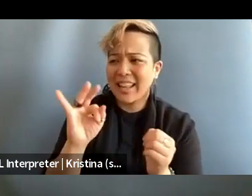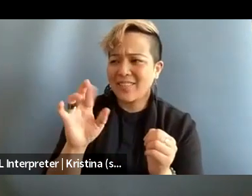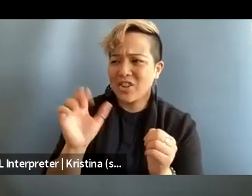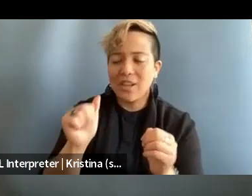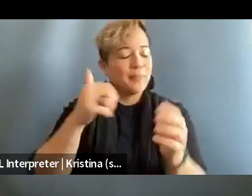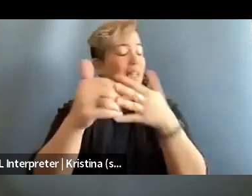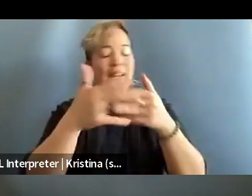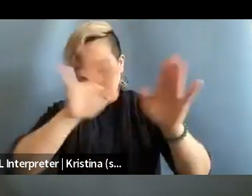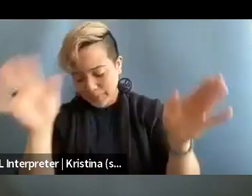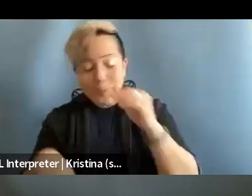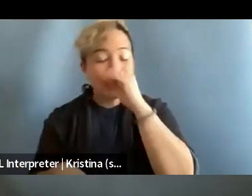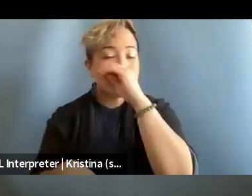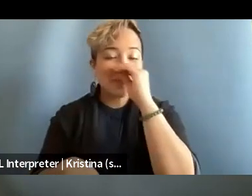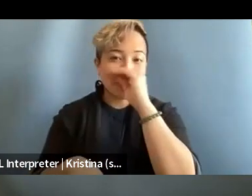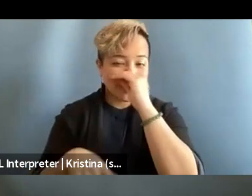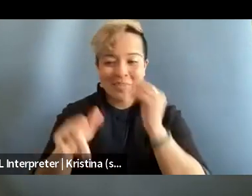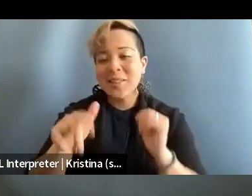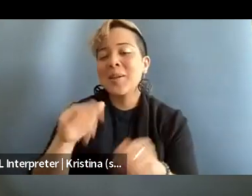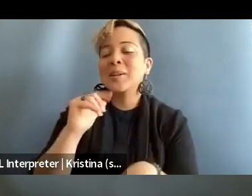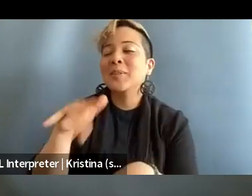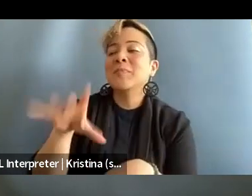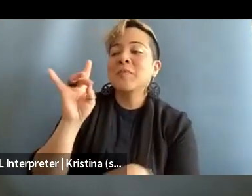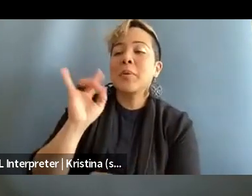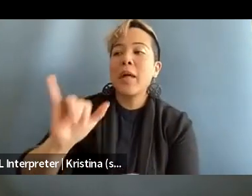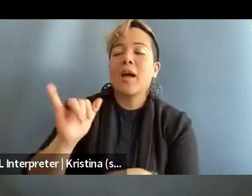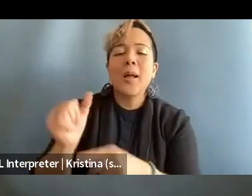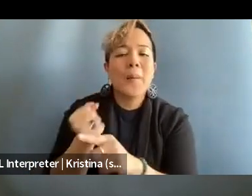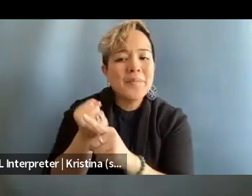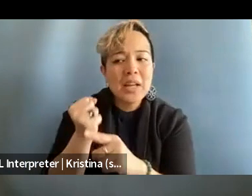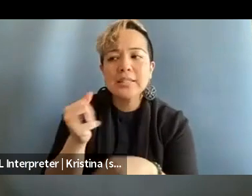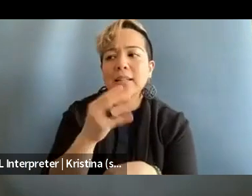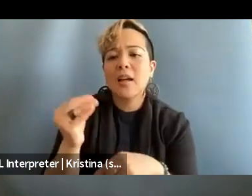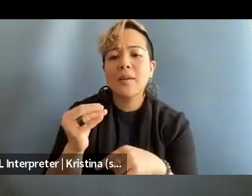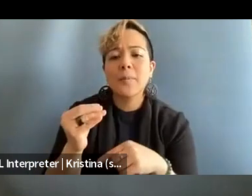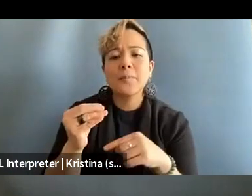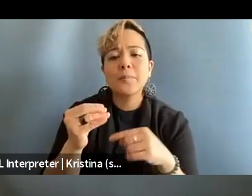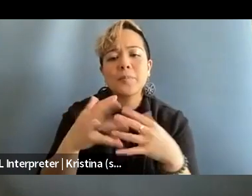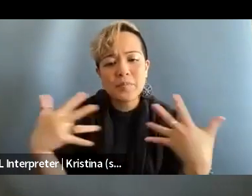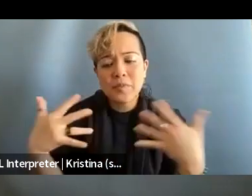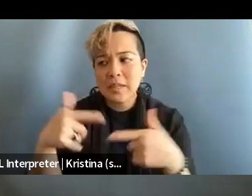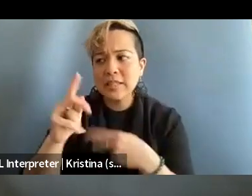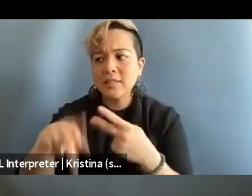but has found about sort of the effects and variance of the stuff internationally.